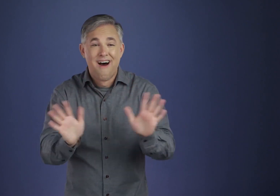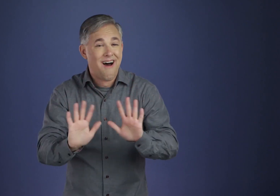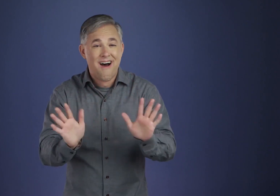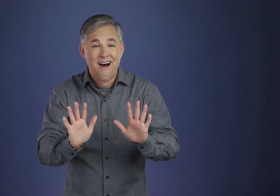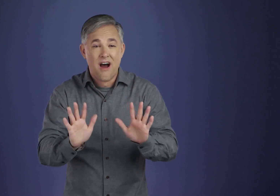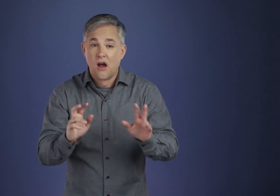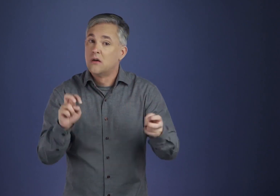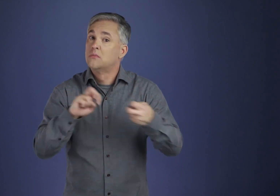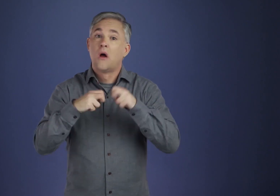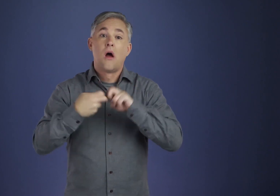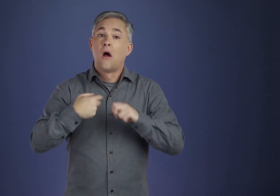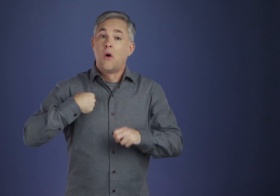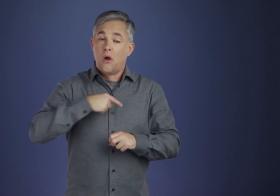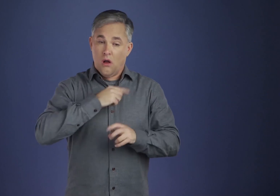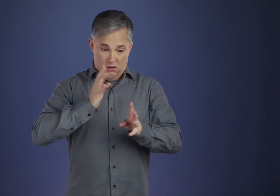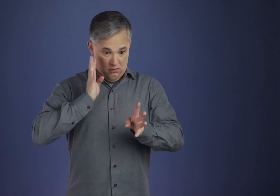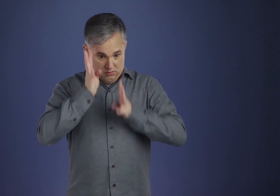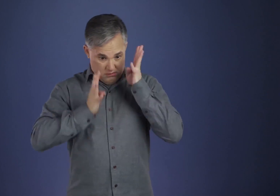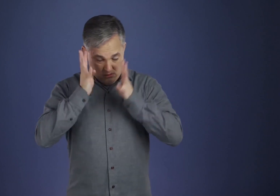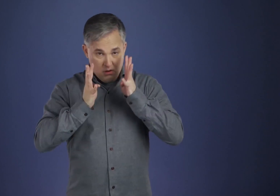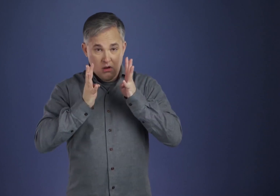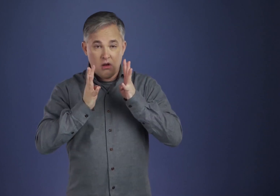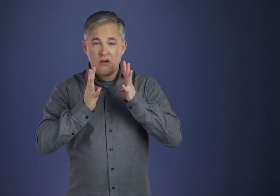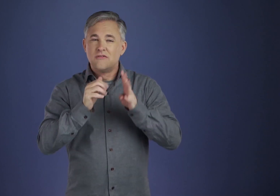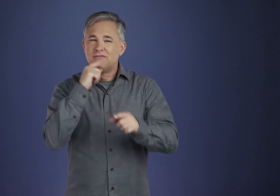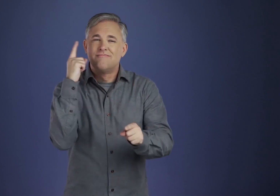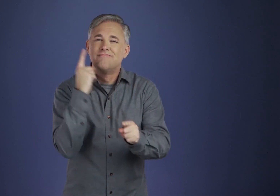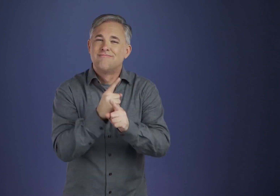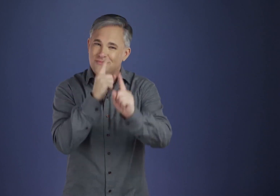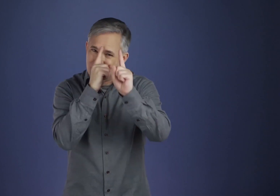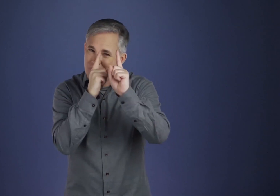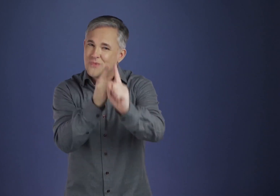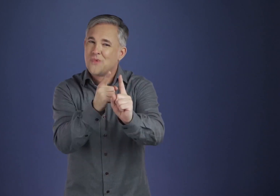Perhaps our trouble was not that we used our imagination.